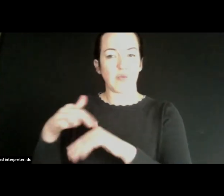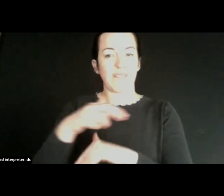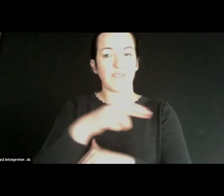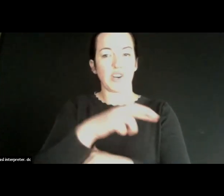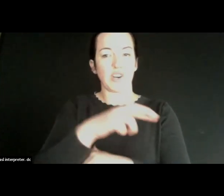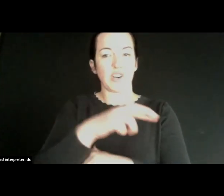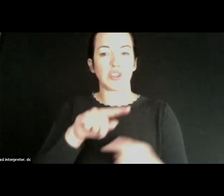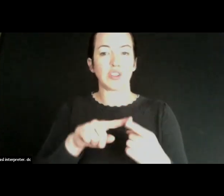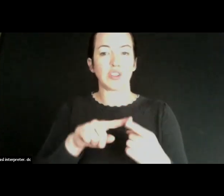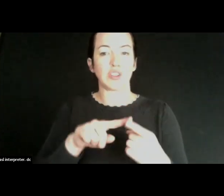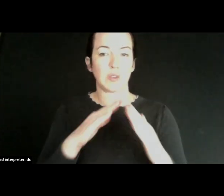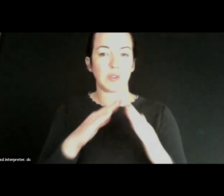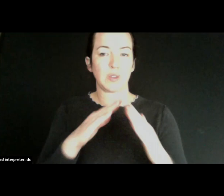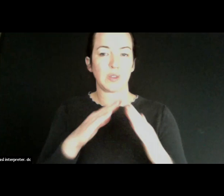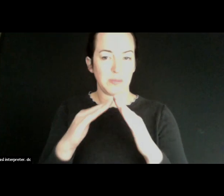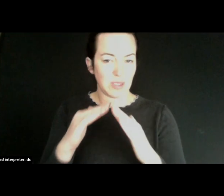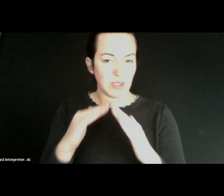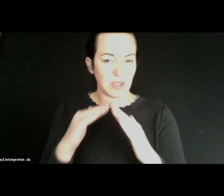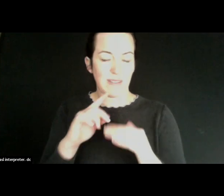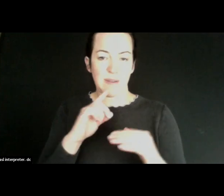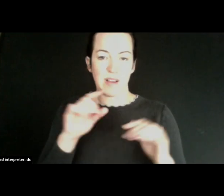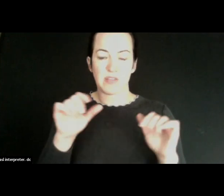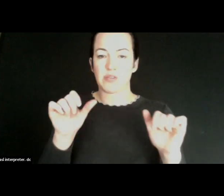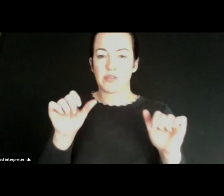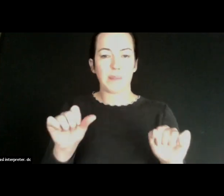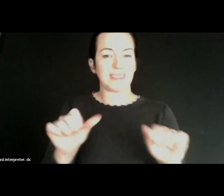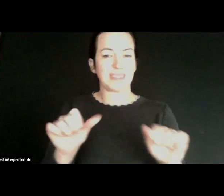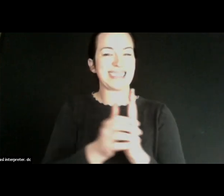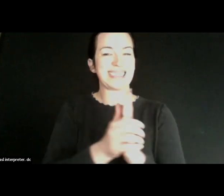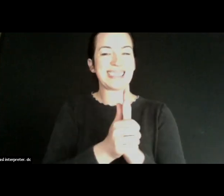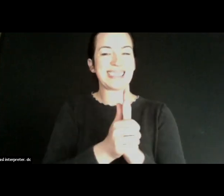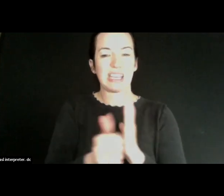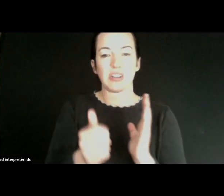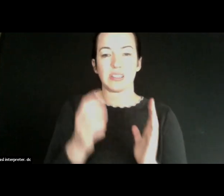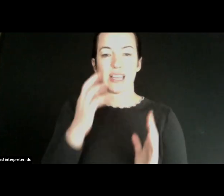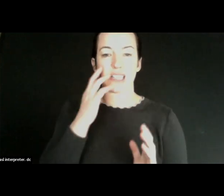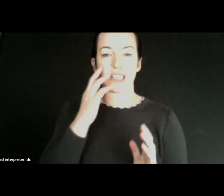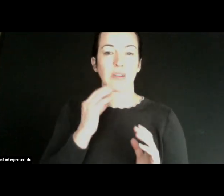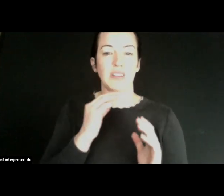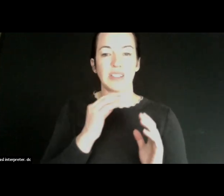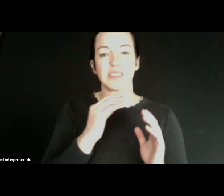where there are very competent and skilled and experienced organizations that can do the